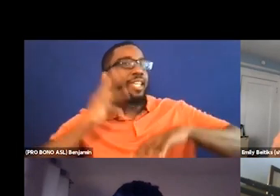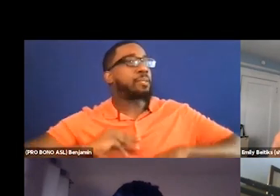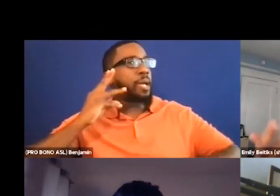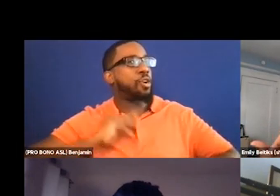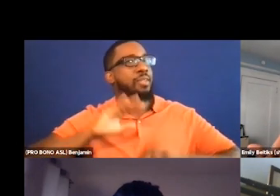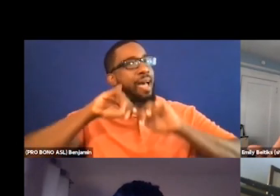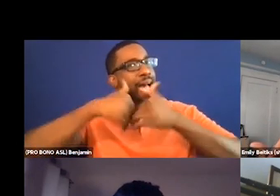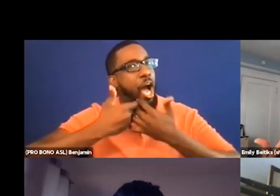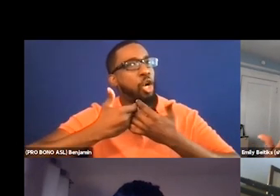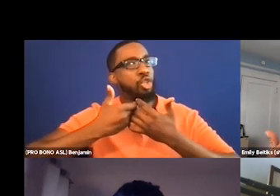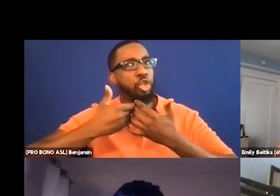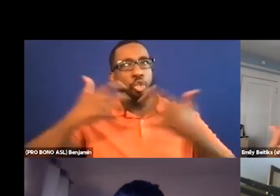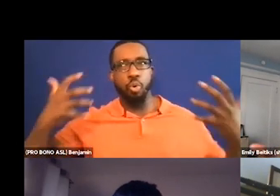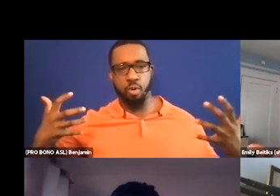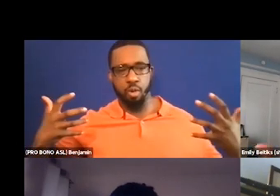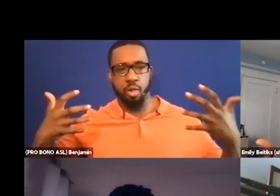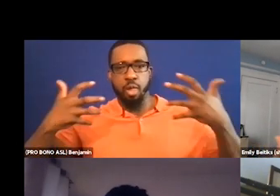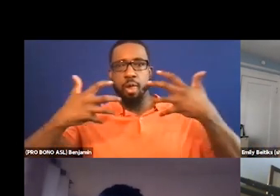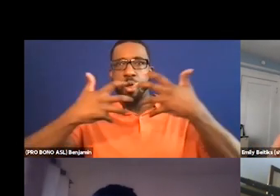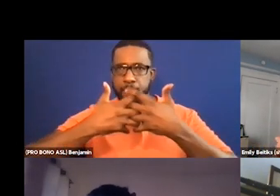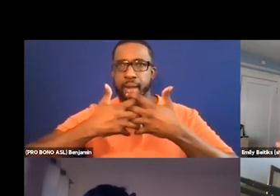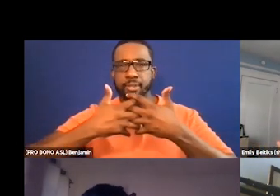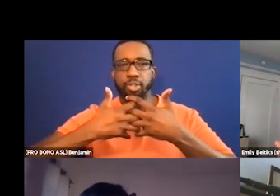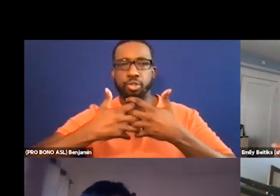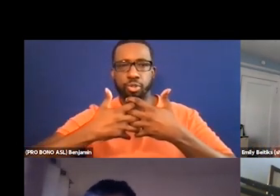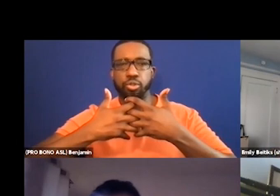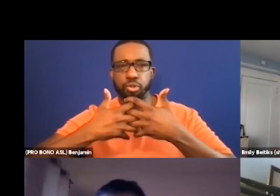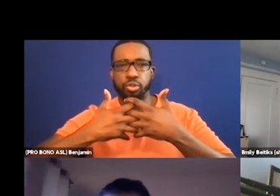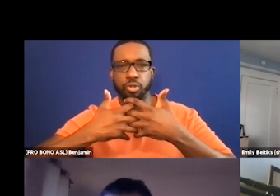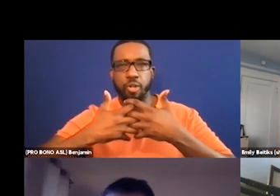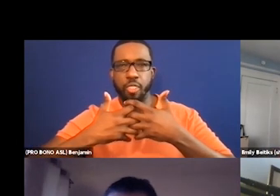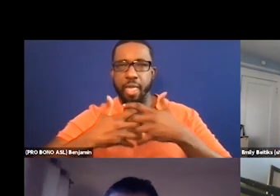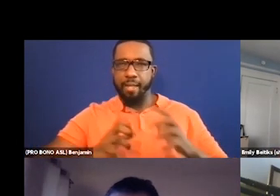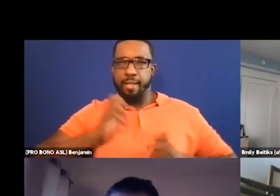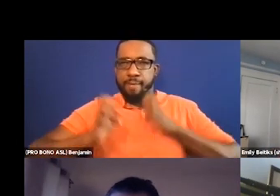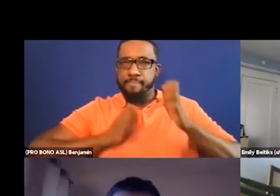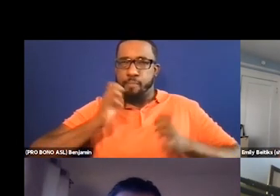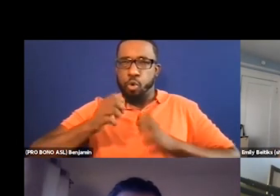How do you make the audio track sort of match that visceral feeling is really important.